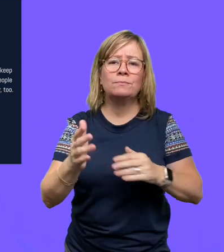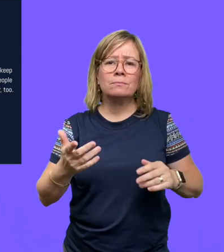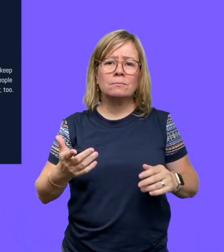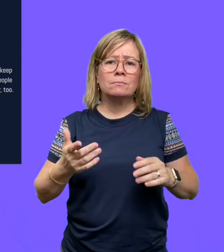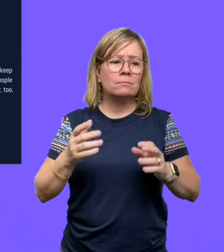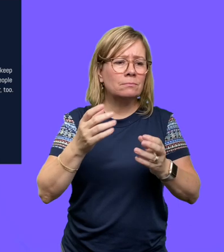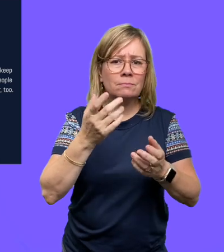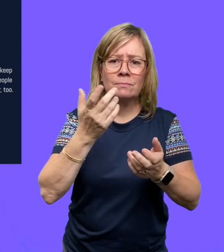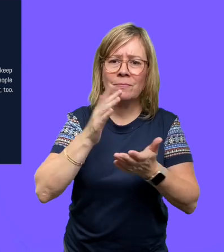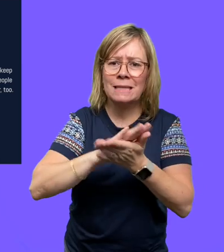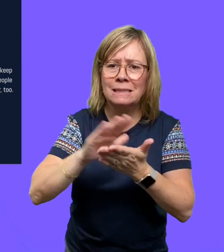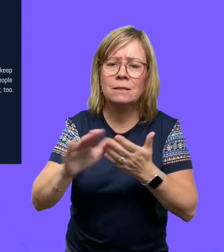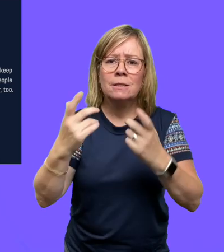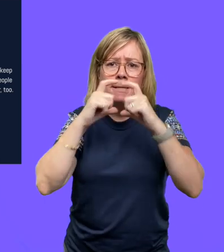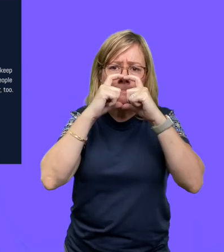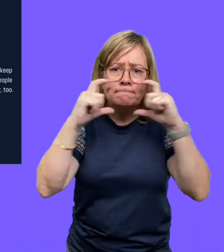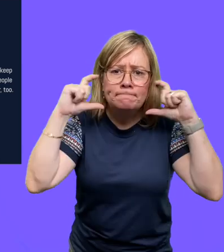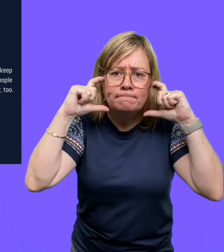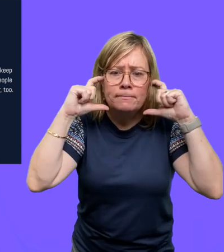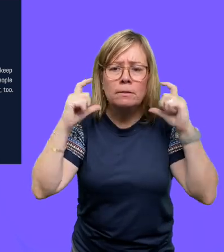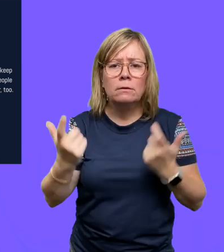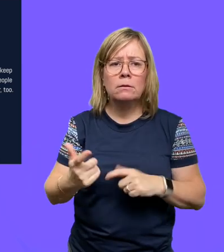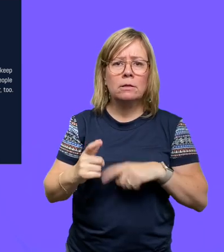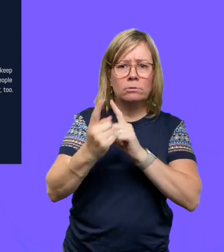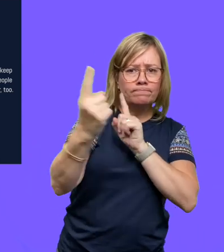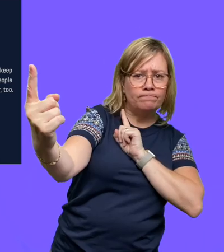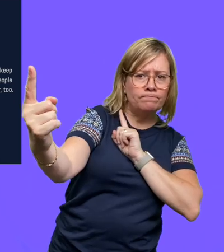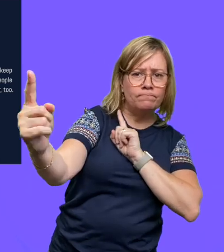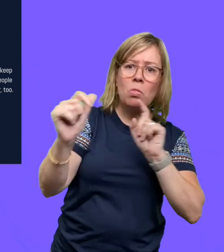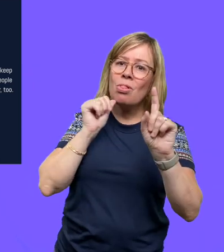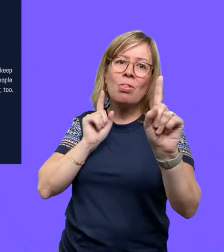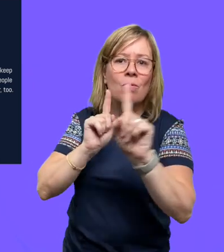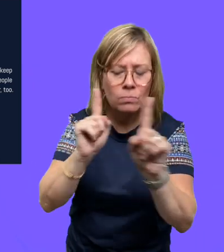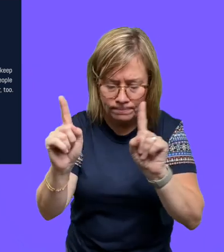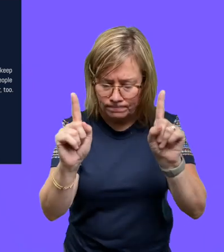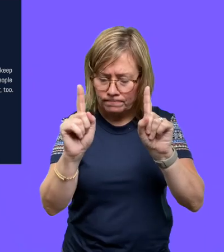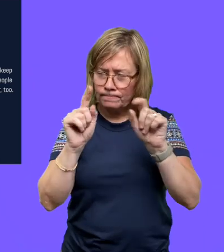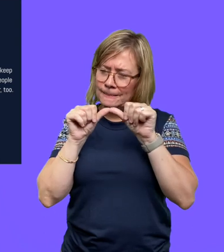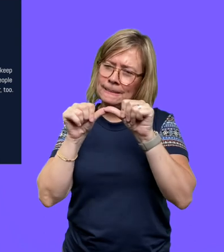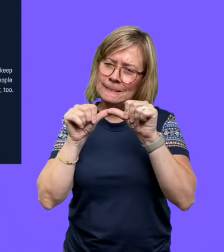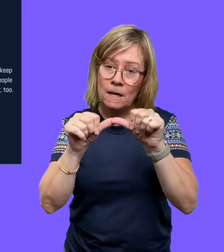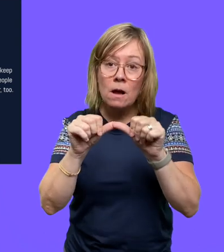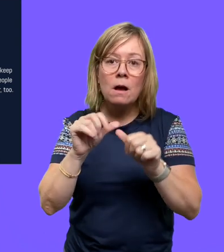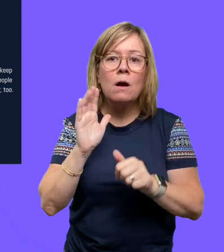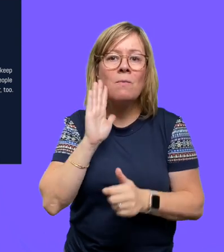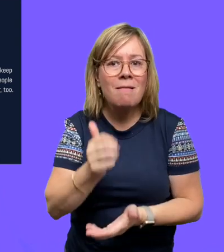sanitation, using a mask, and social distancing. All that will allow people to